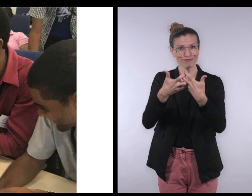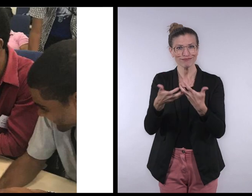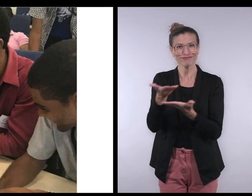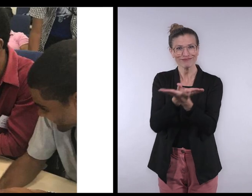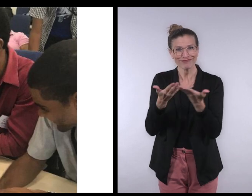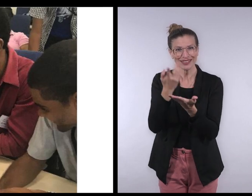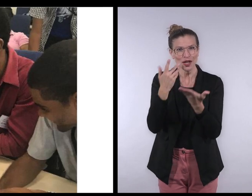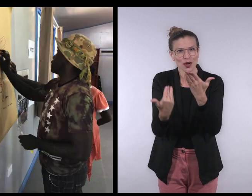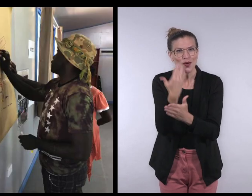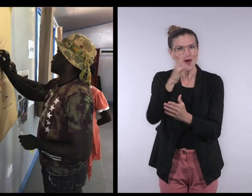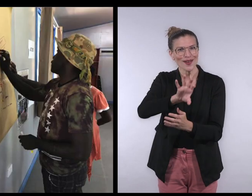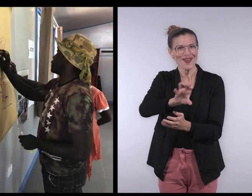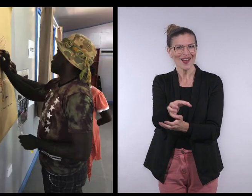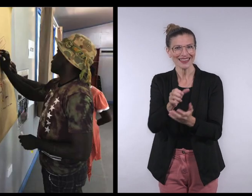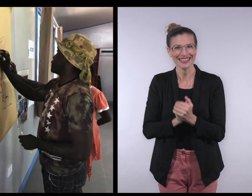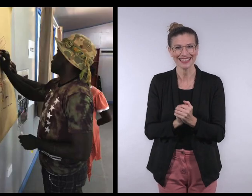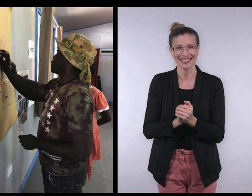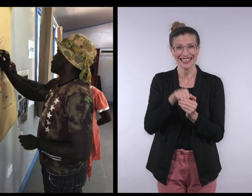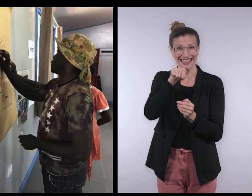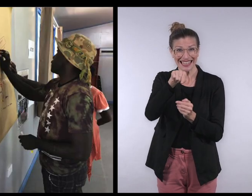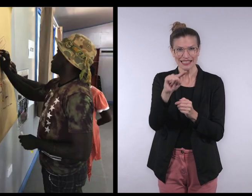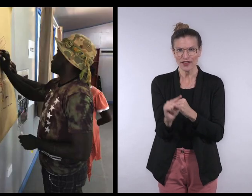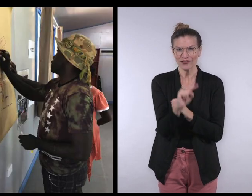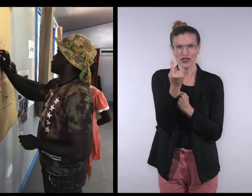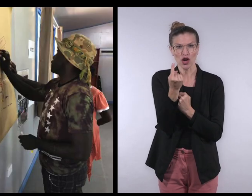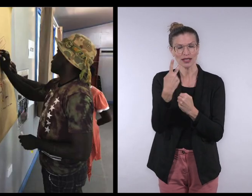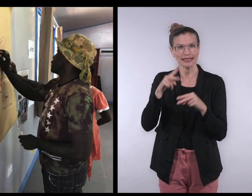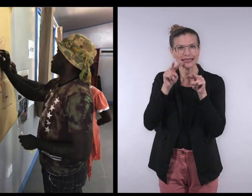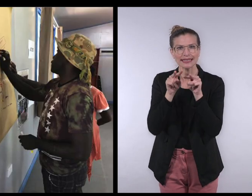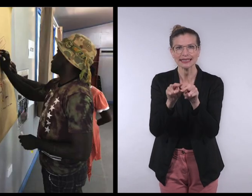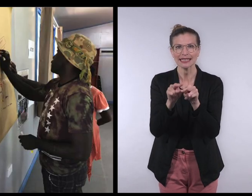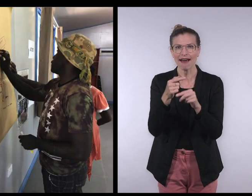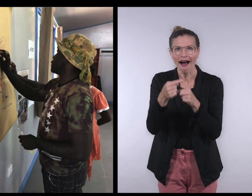If we are introducing ENGAGE in a new country, one of the first things we would do